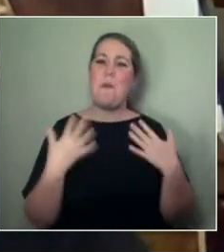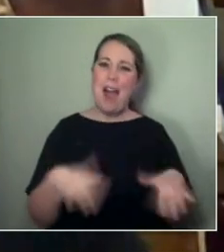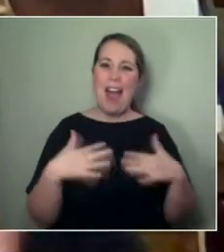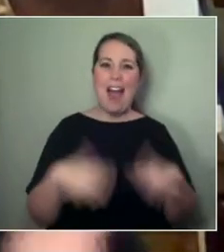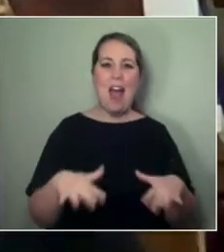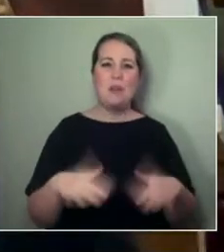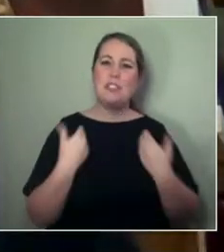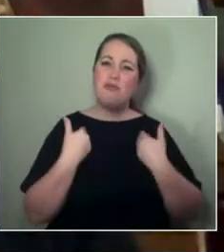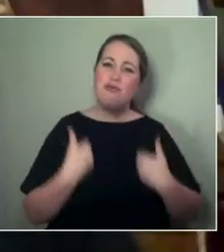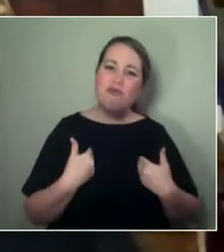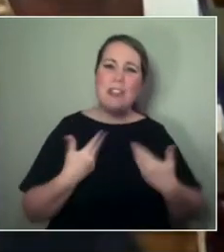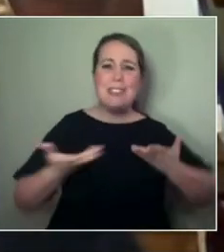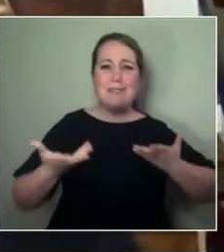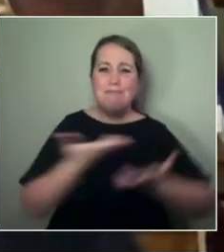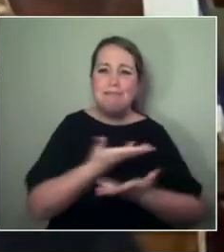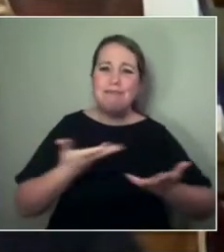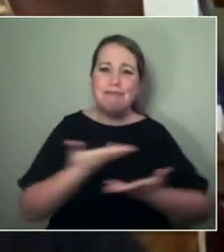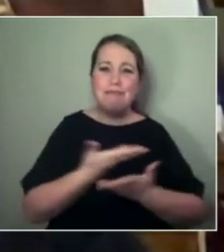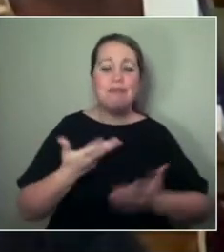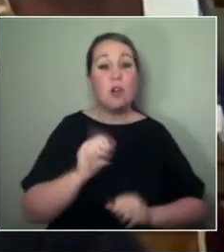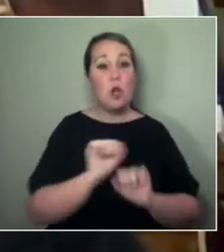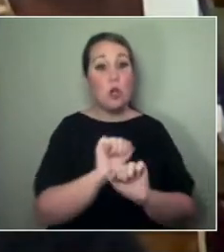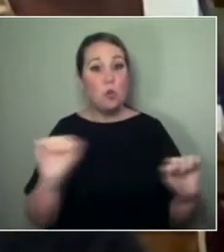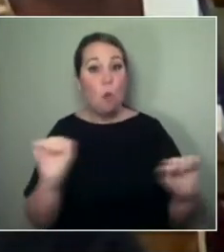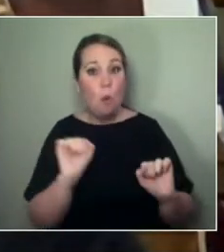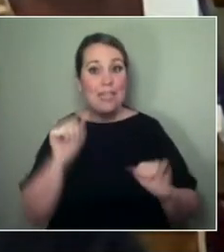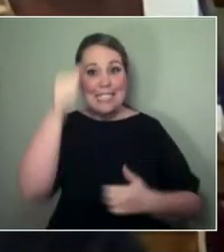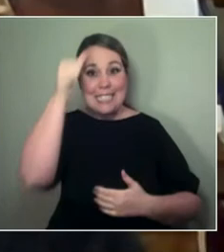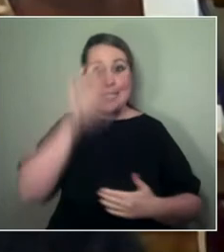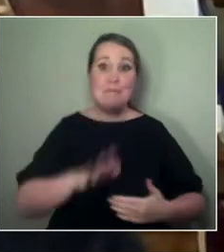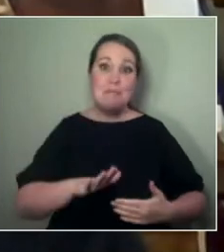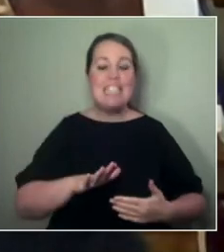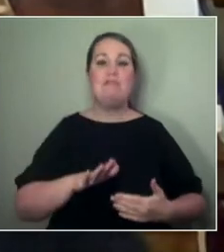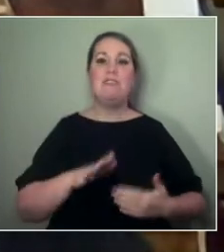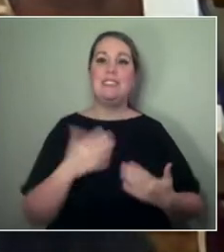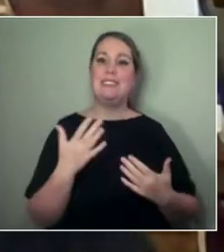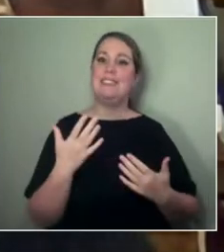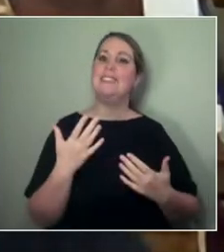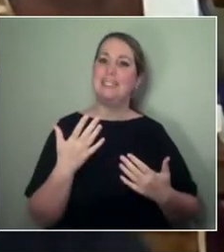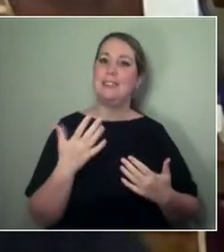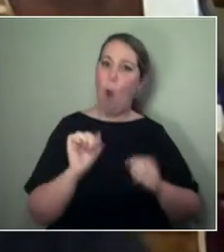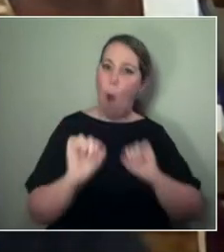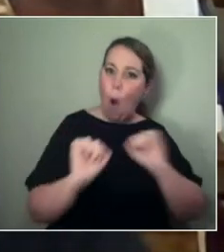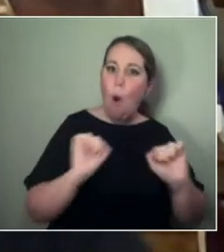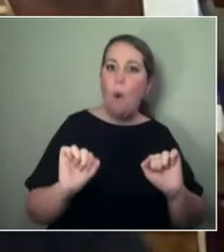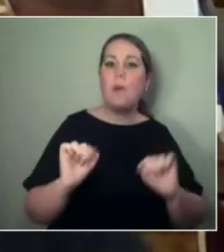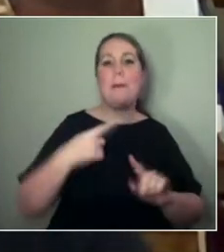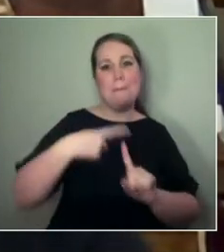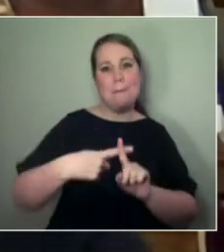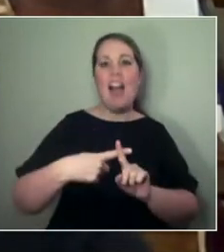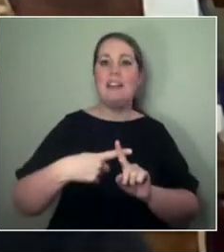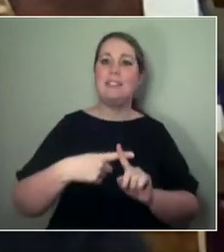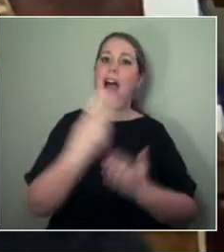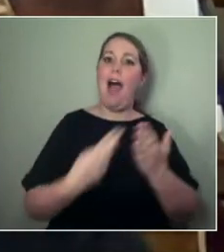for such a rich exchange, sharing your experiences, those of the artists that you work with.